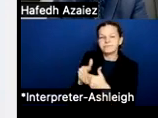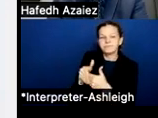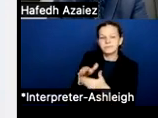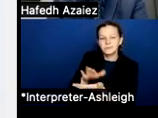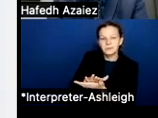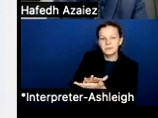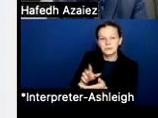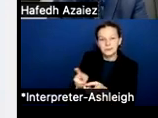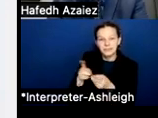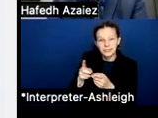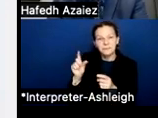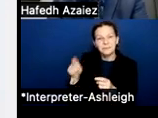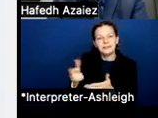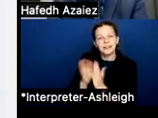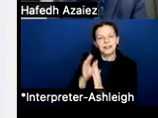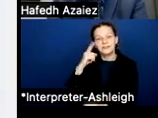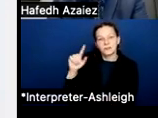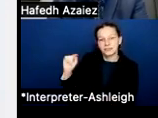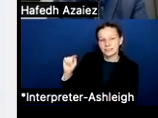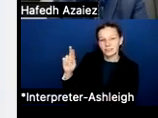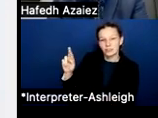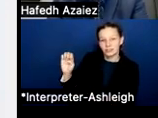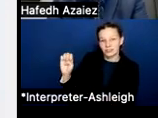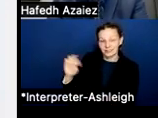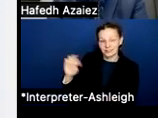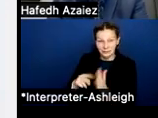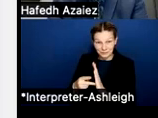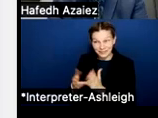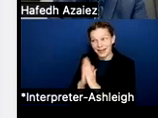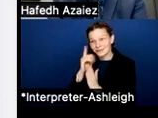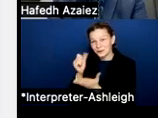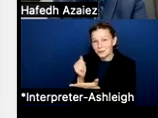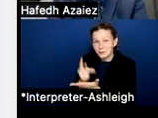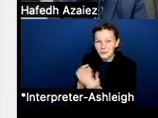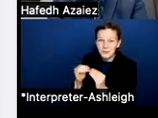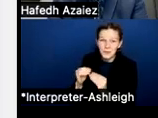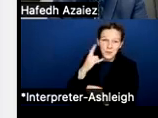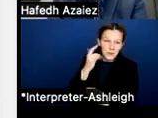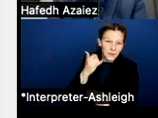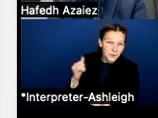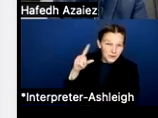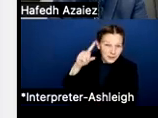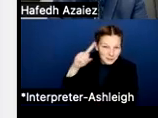which is asking their voters to approve more golden pennies, or what you call it copper pennies.